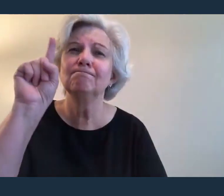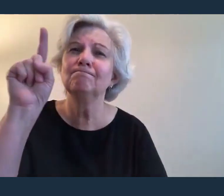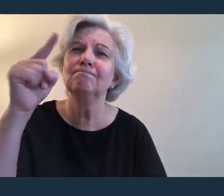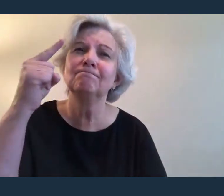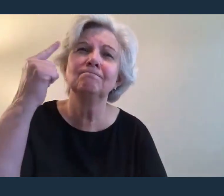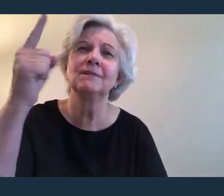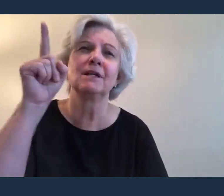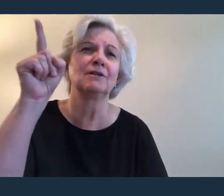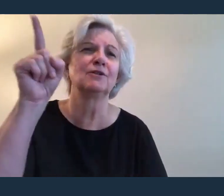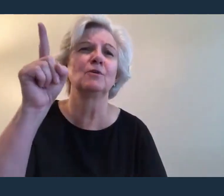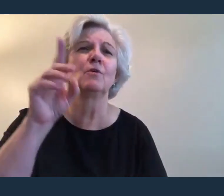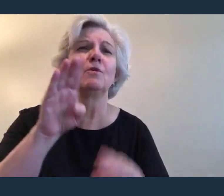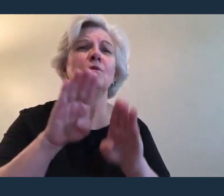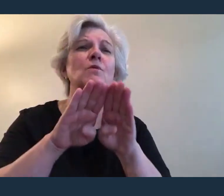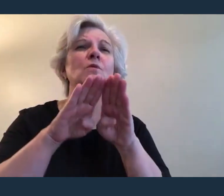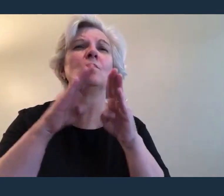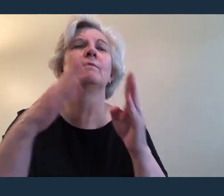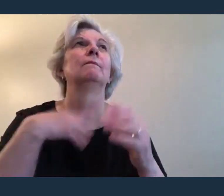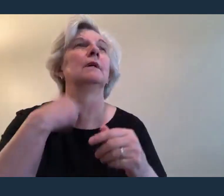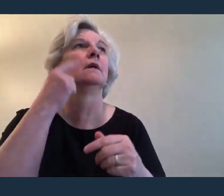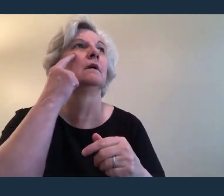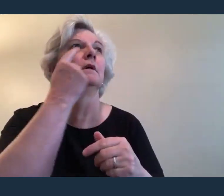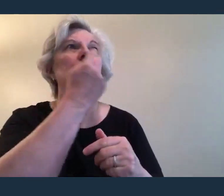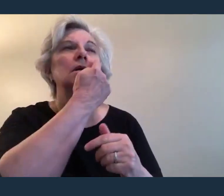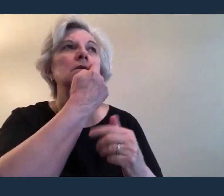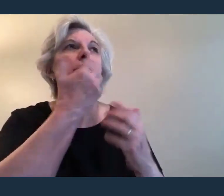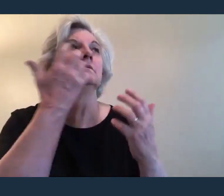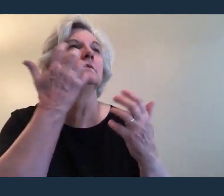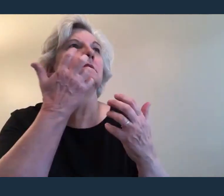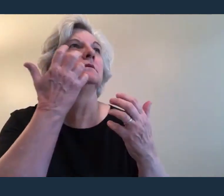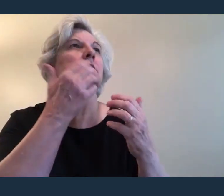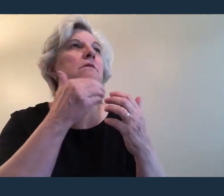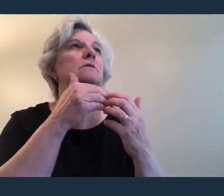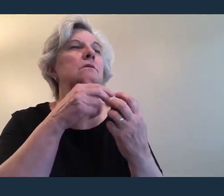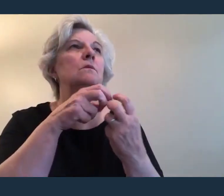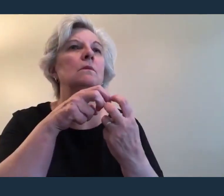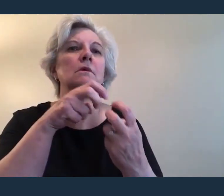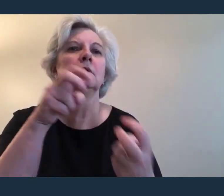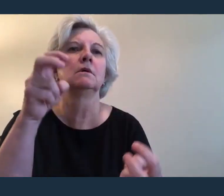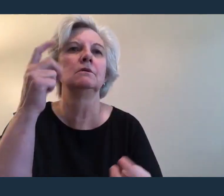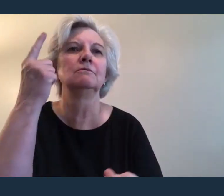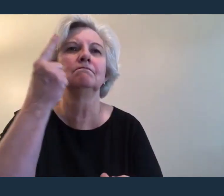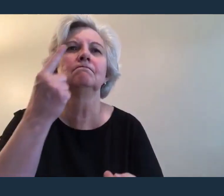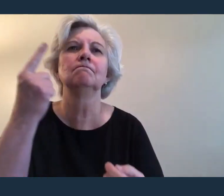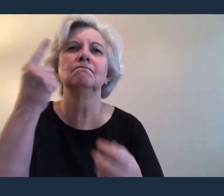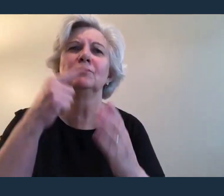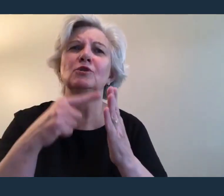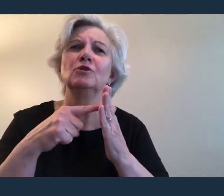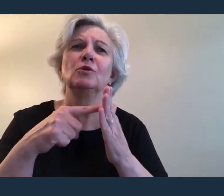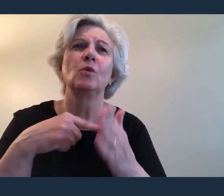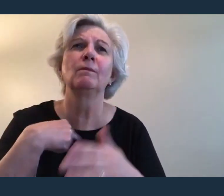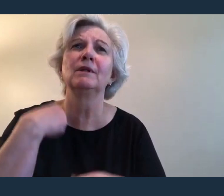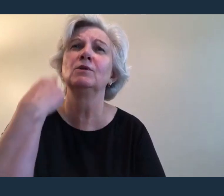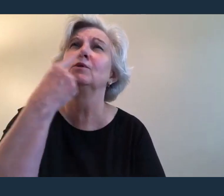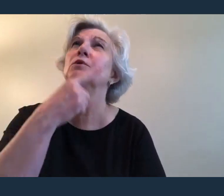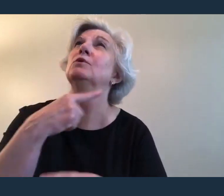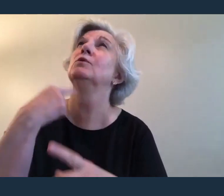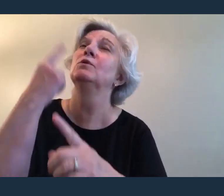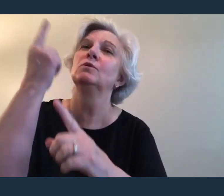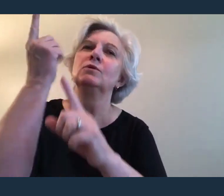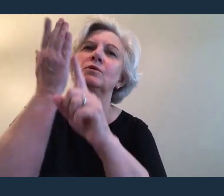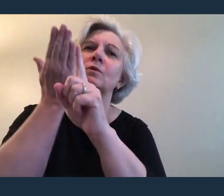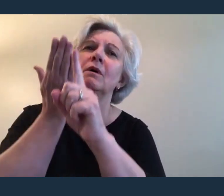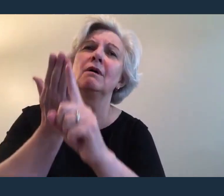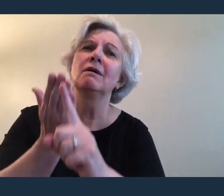Open up my eyes in wonder And show me who You are